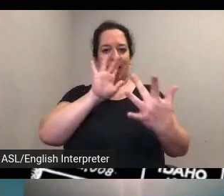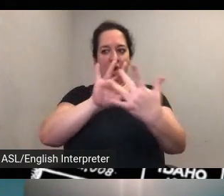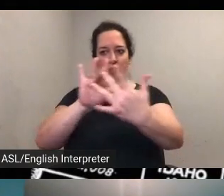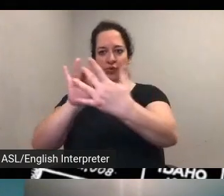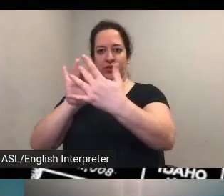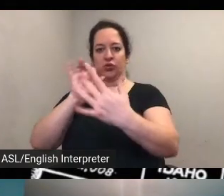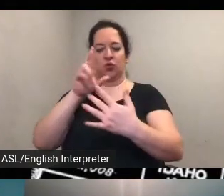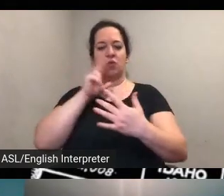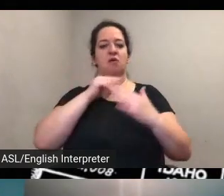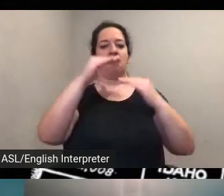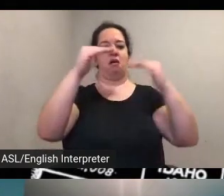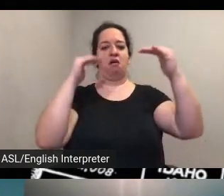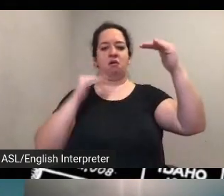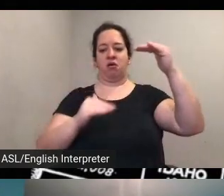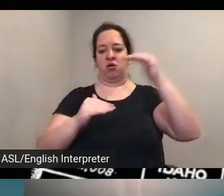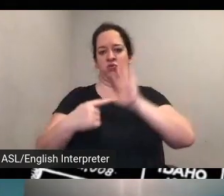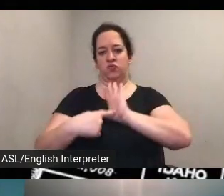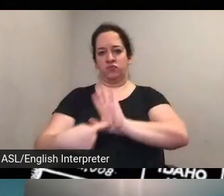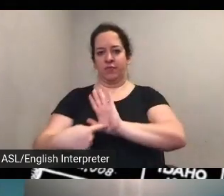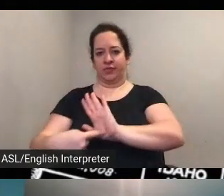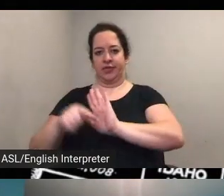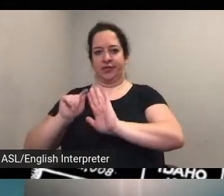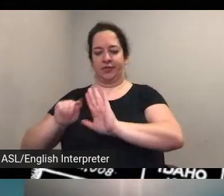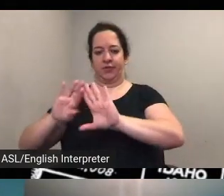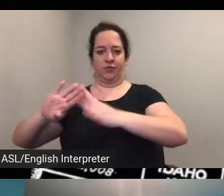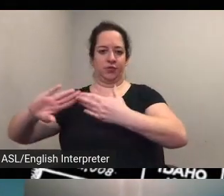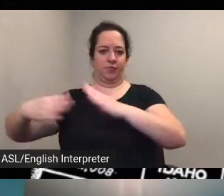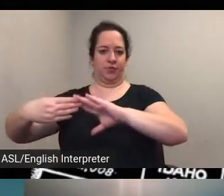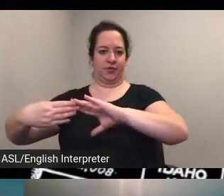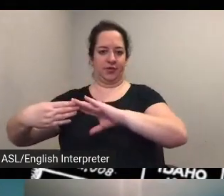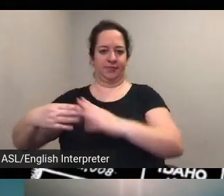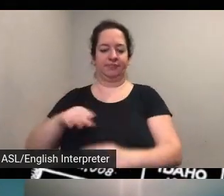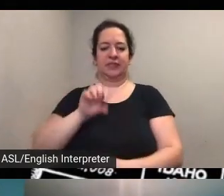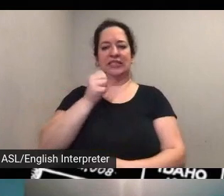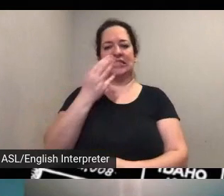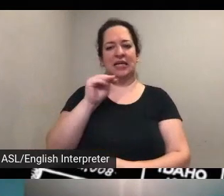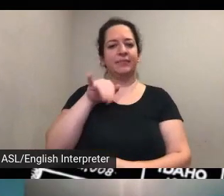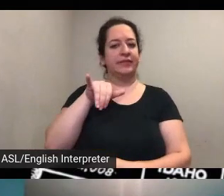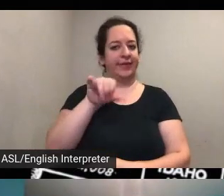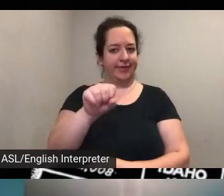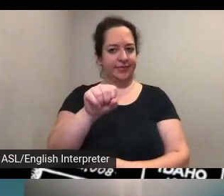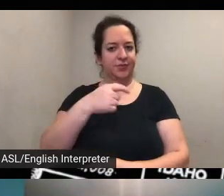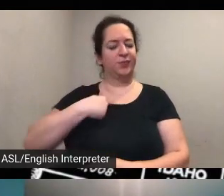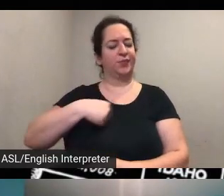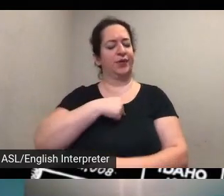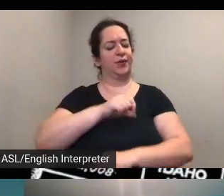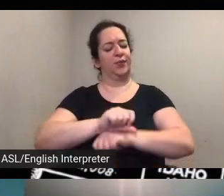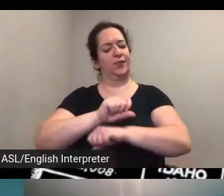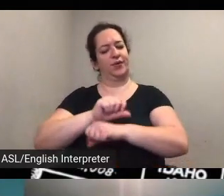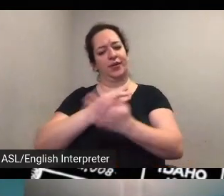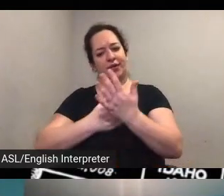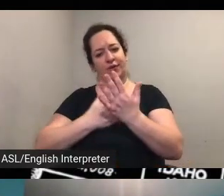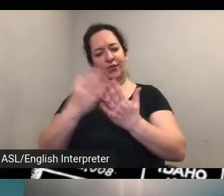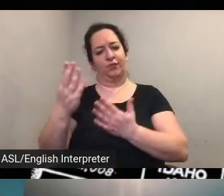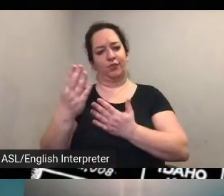um yes yes um so we're working through um some